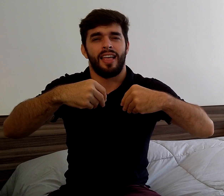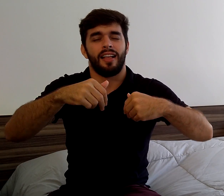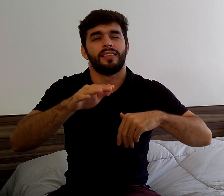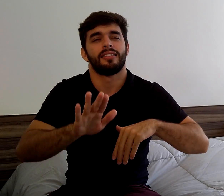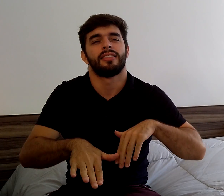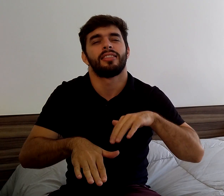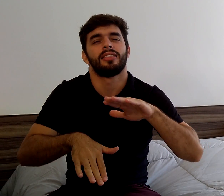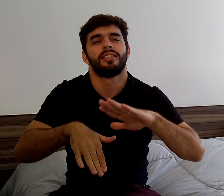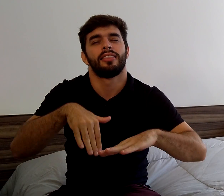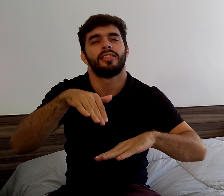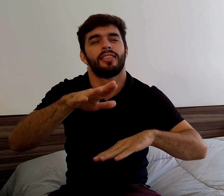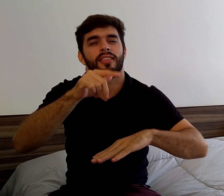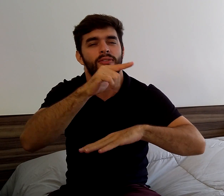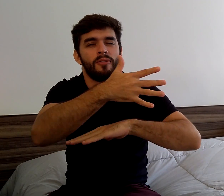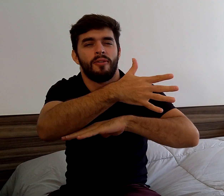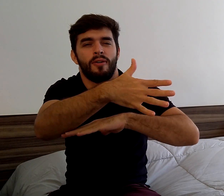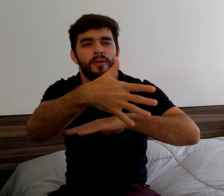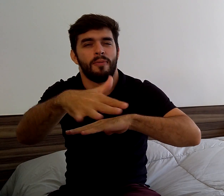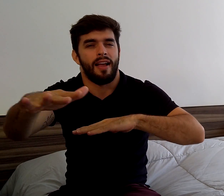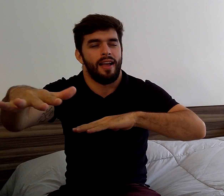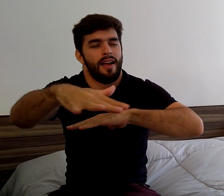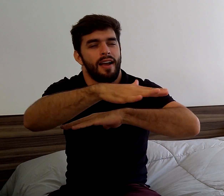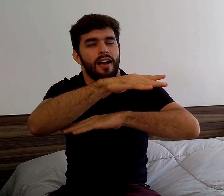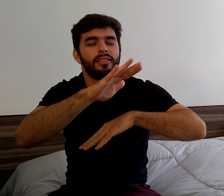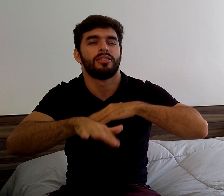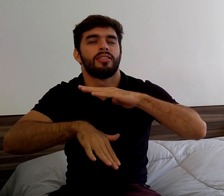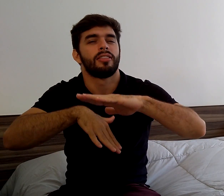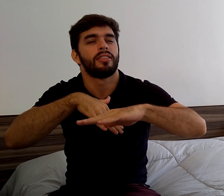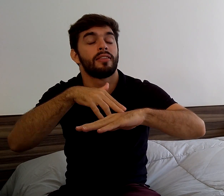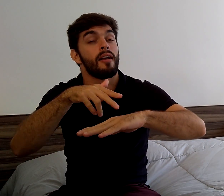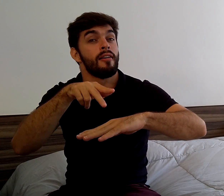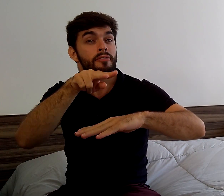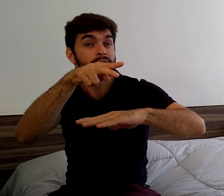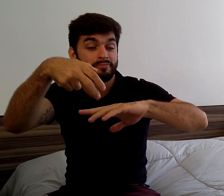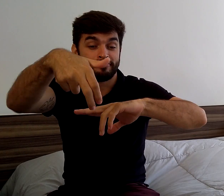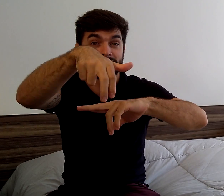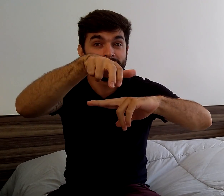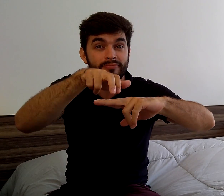I sat down on the sand in front of the sea